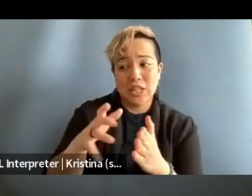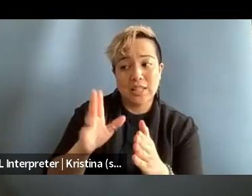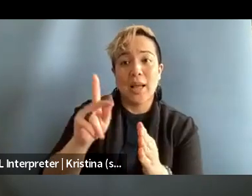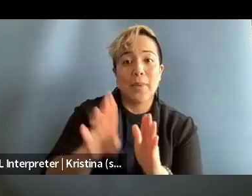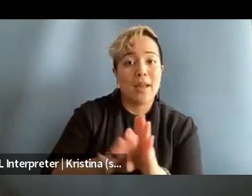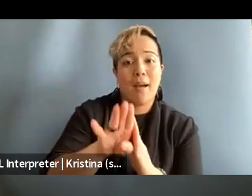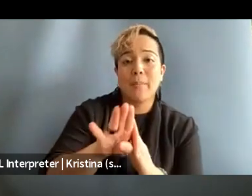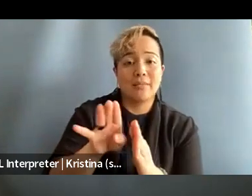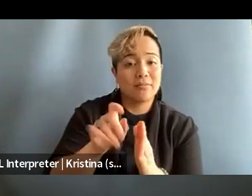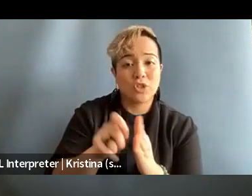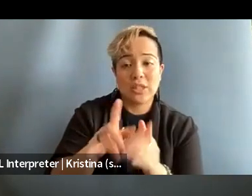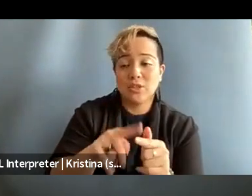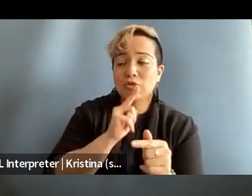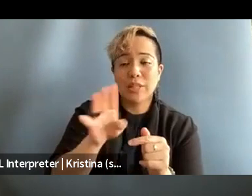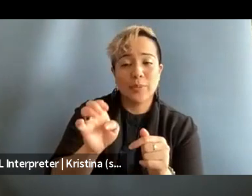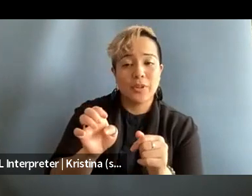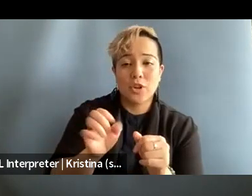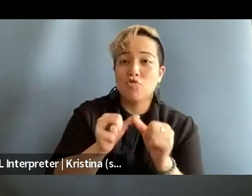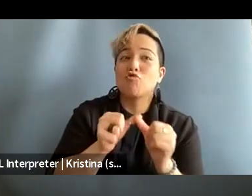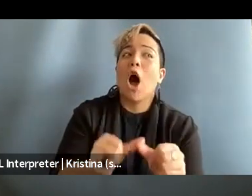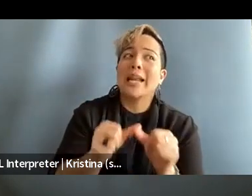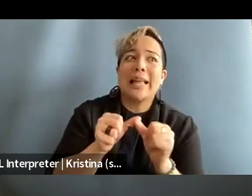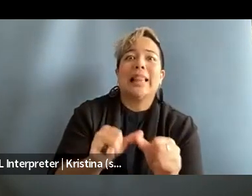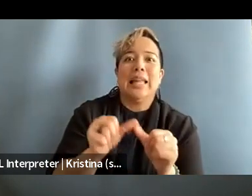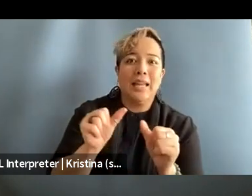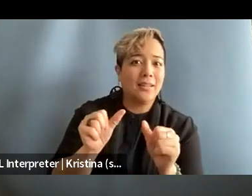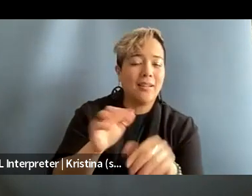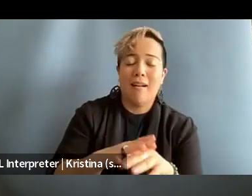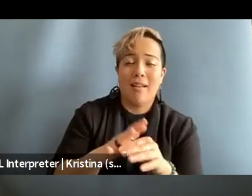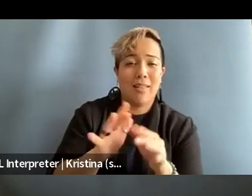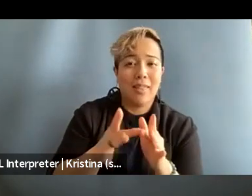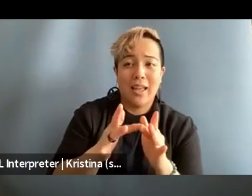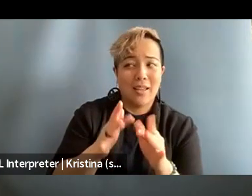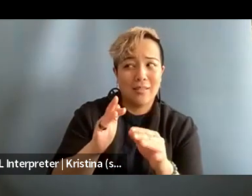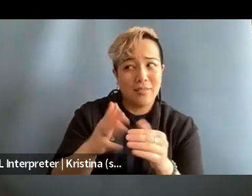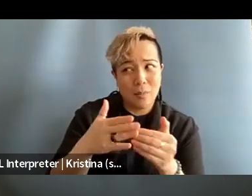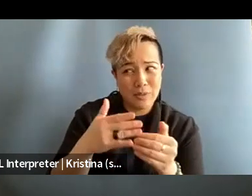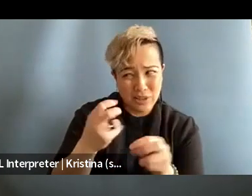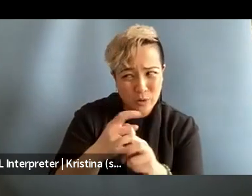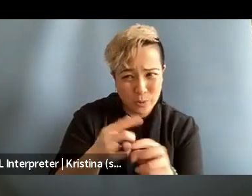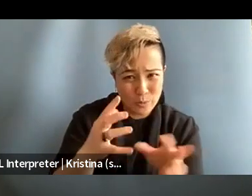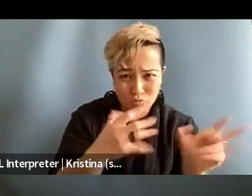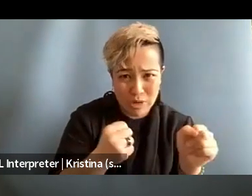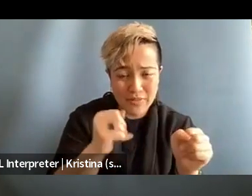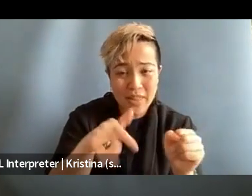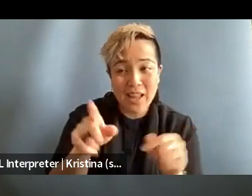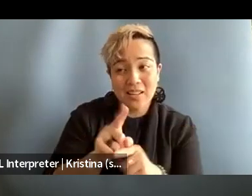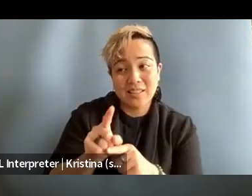to really like be chronically online almost. So it's hard to get rid of that. And with that comes, as Jeje was saying,